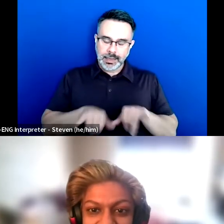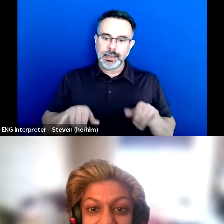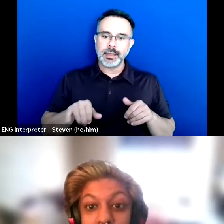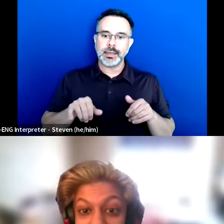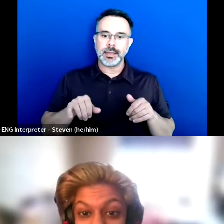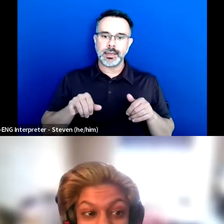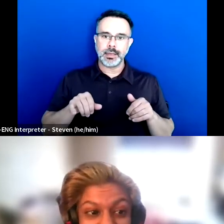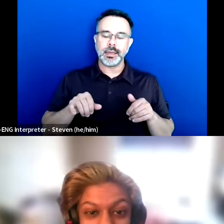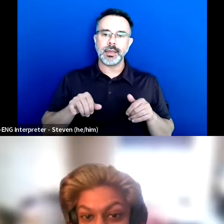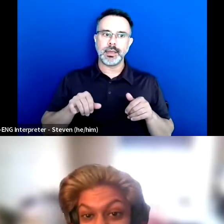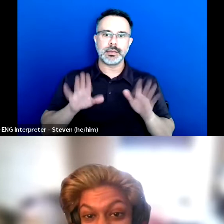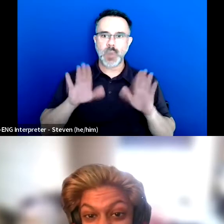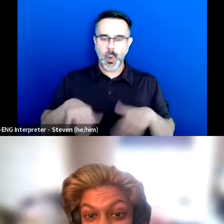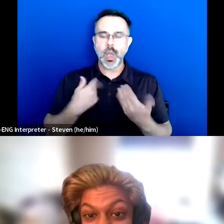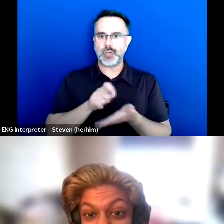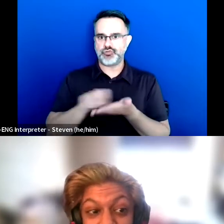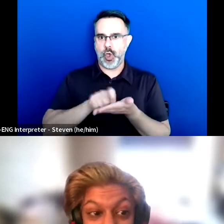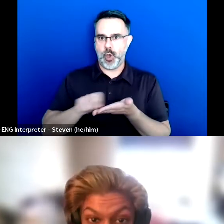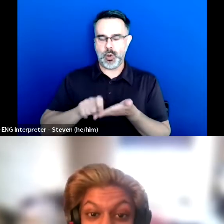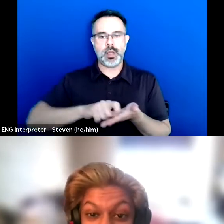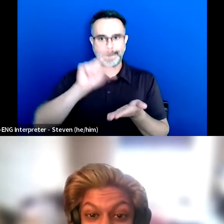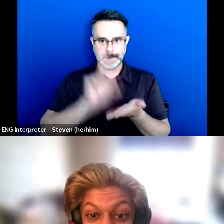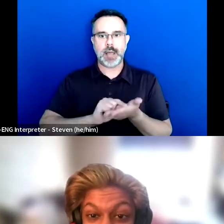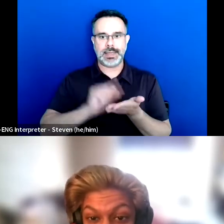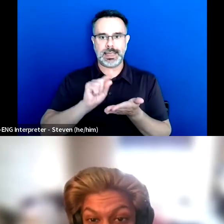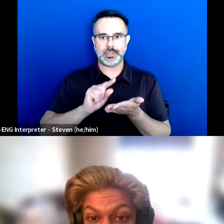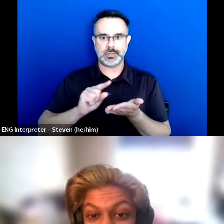I put it in a publication who verified what I am saying.